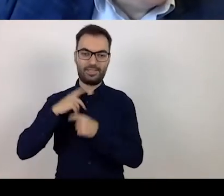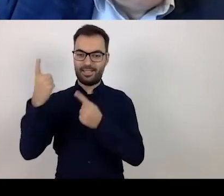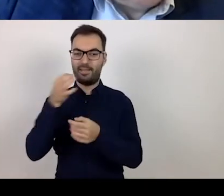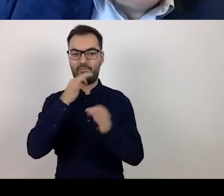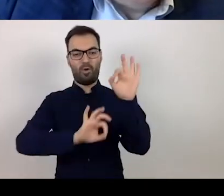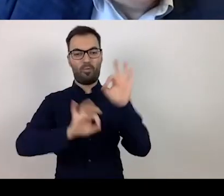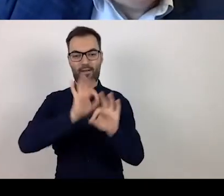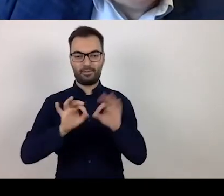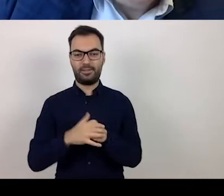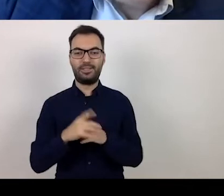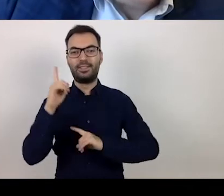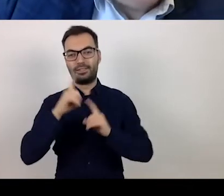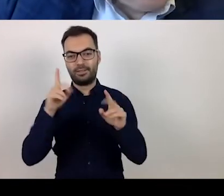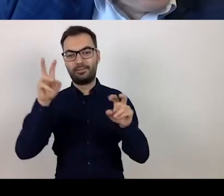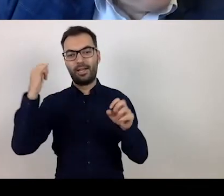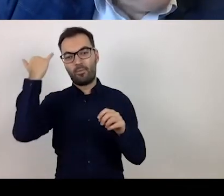These are sometimes misprints